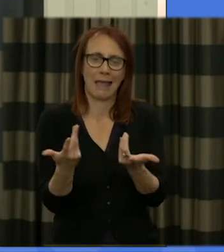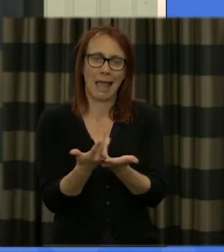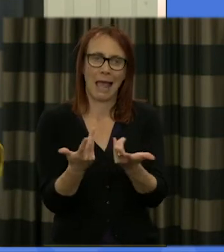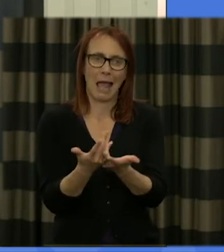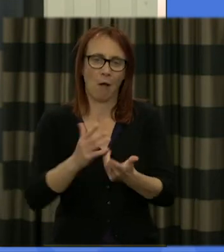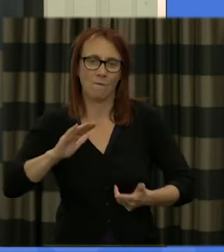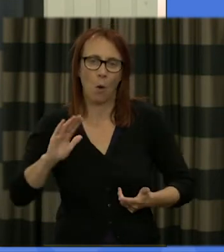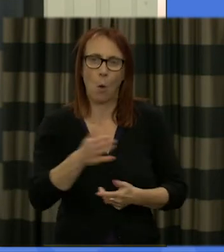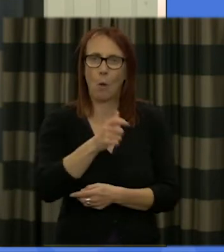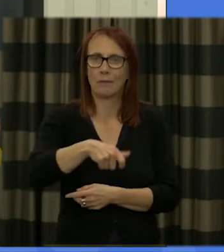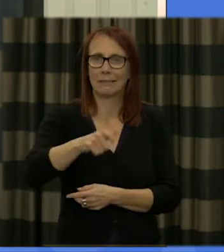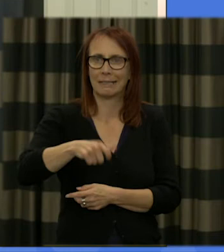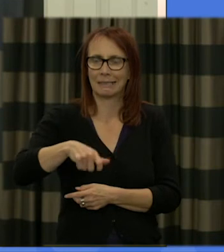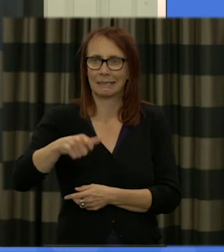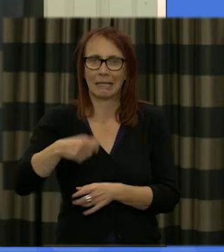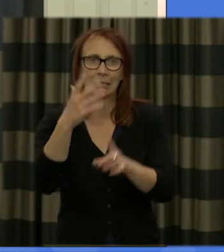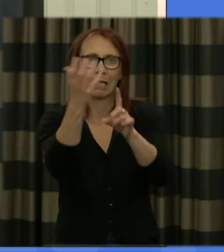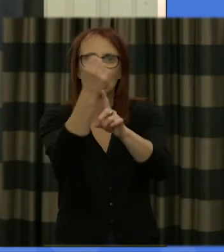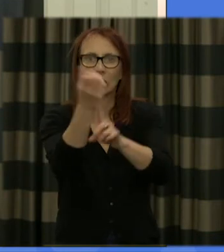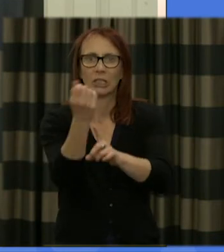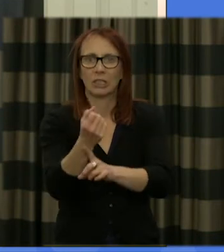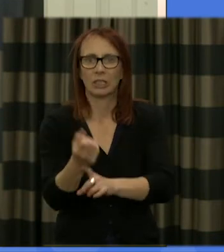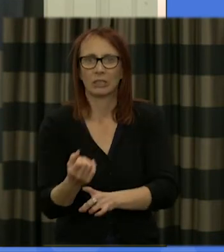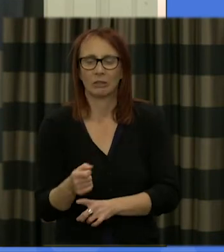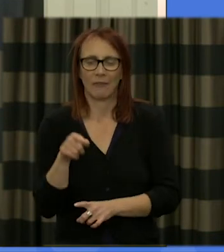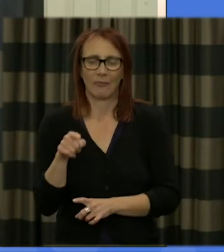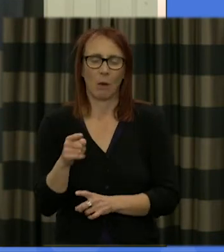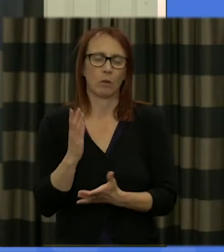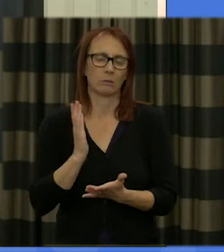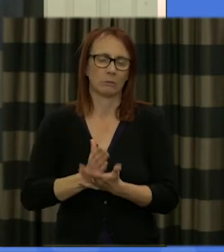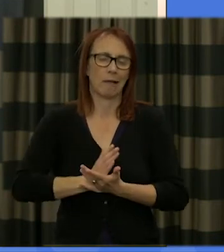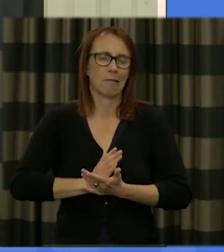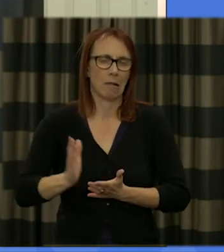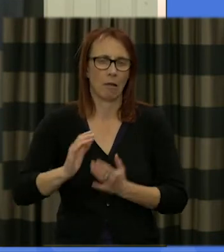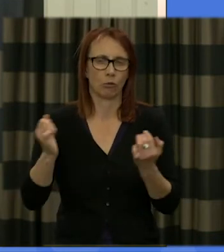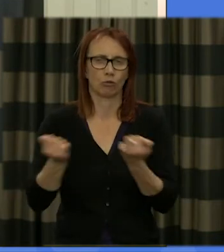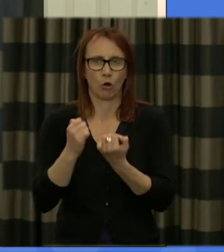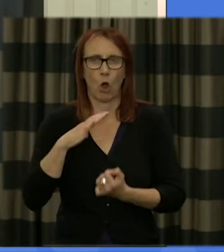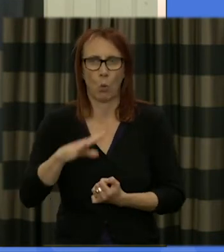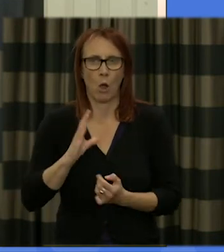seemed to be one of the clear themes and that was coming through